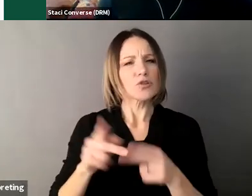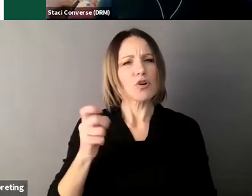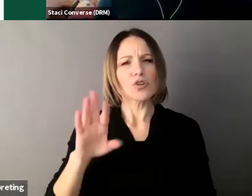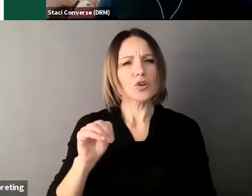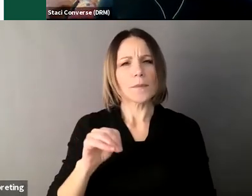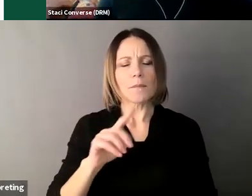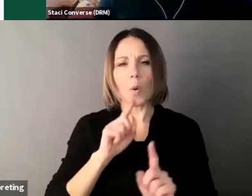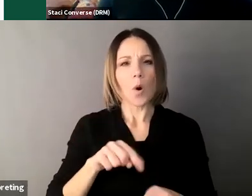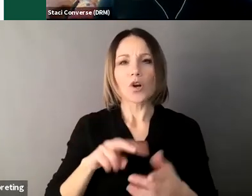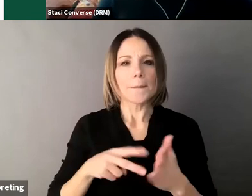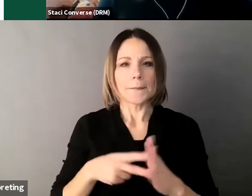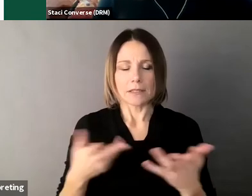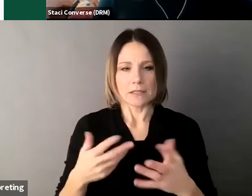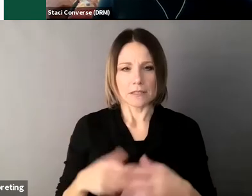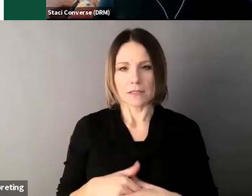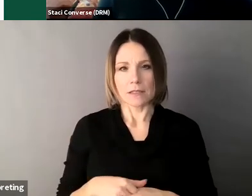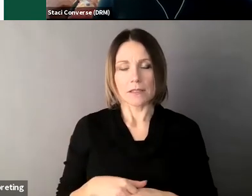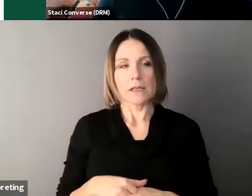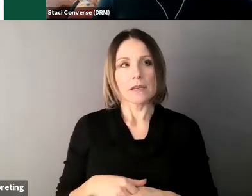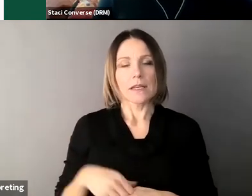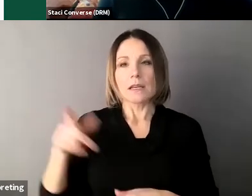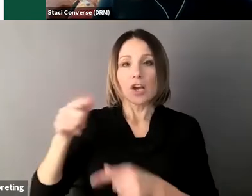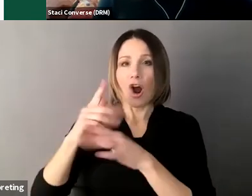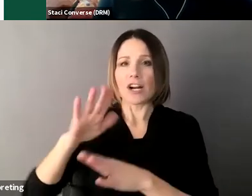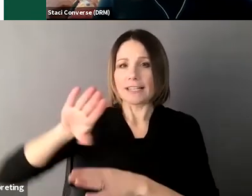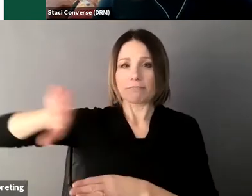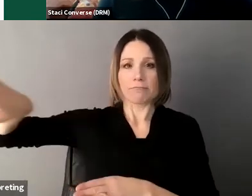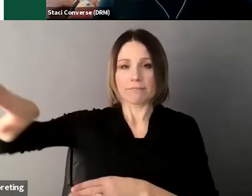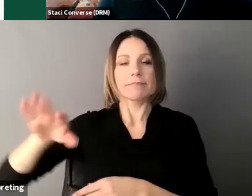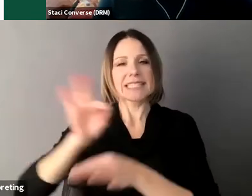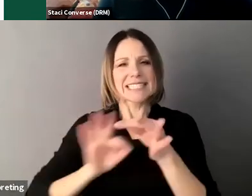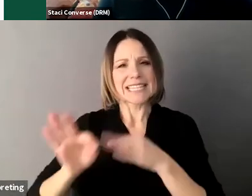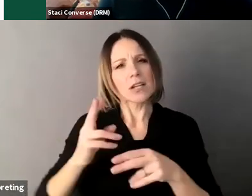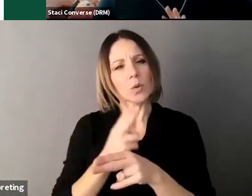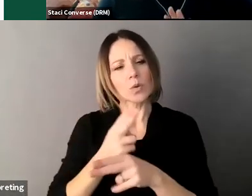um that can be used instead of guardianship um but it is something um that the court